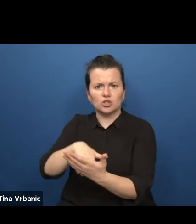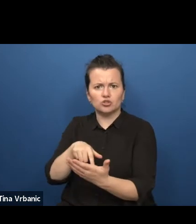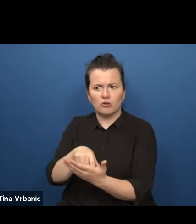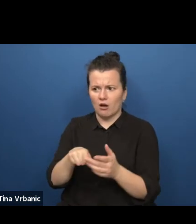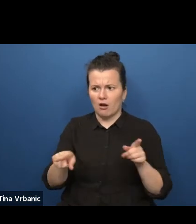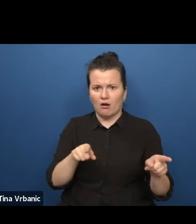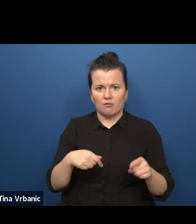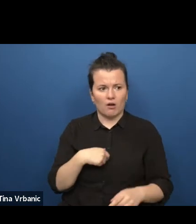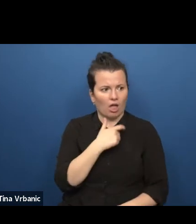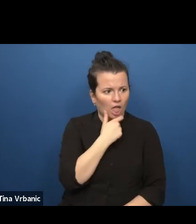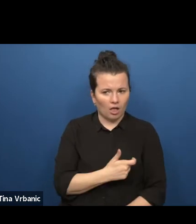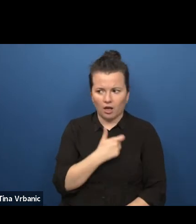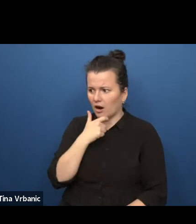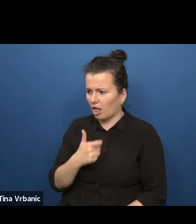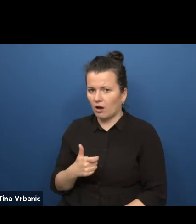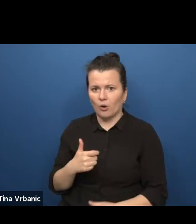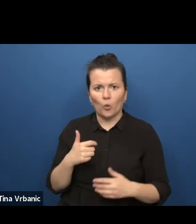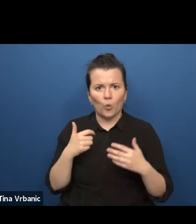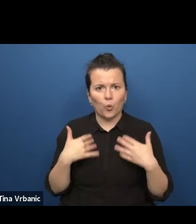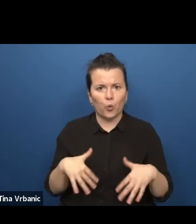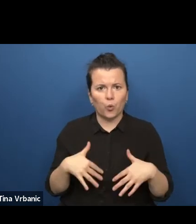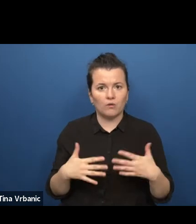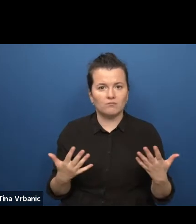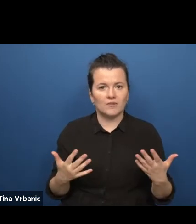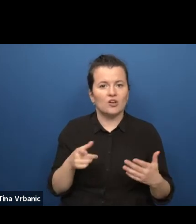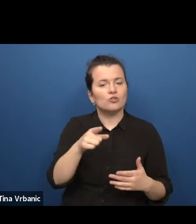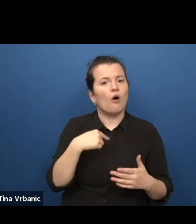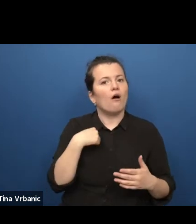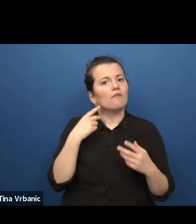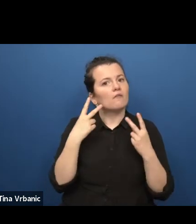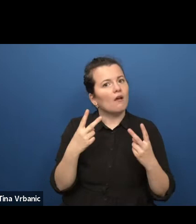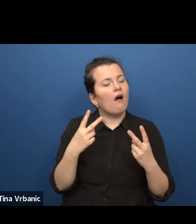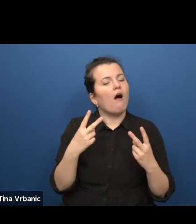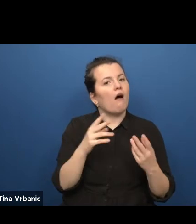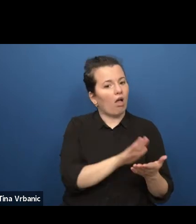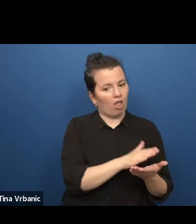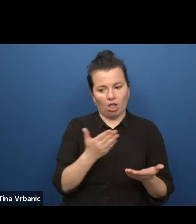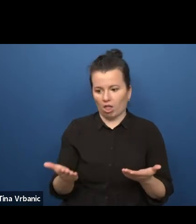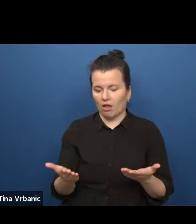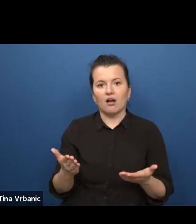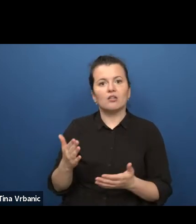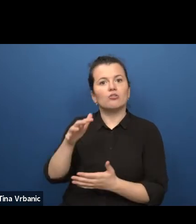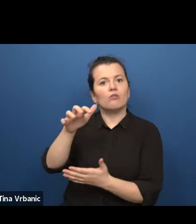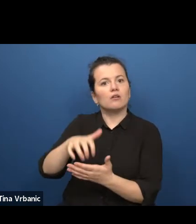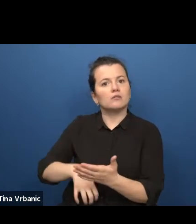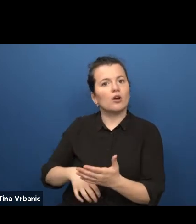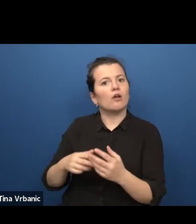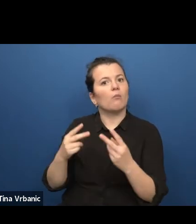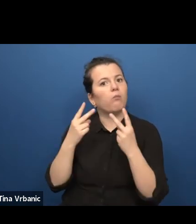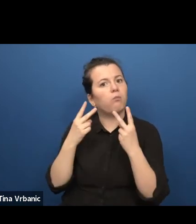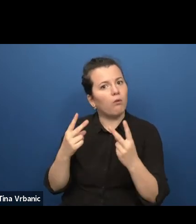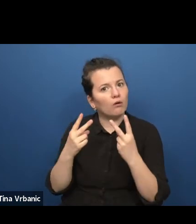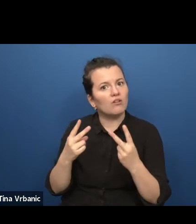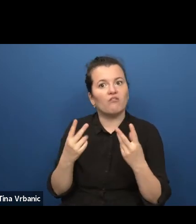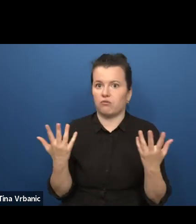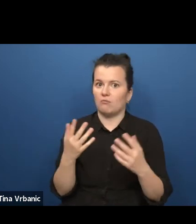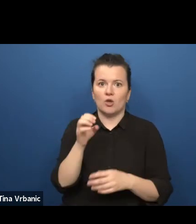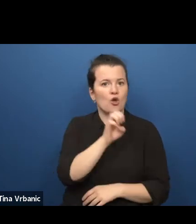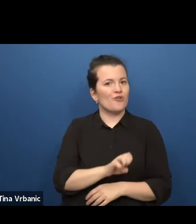Pointing out that translations are crucial in the multilingual European culture of performing arts.